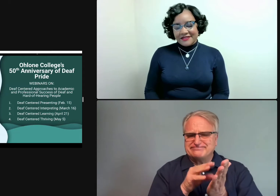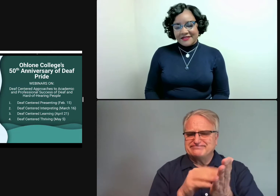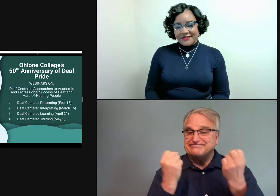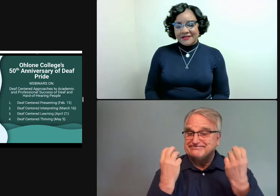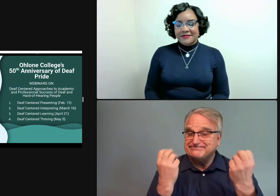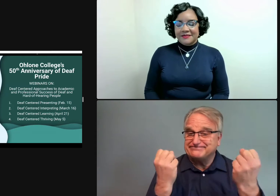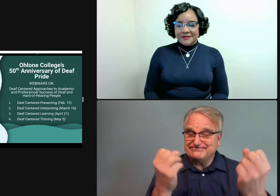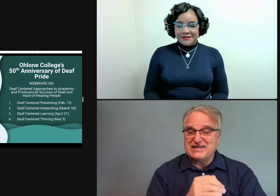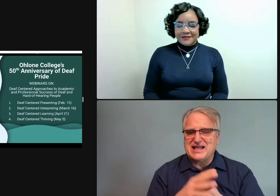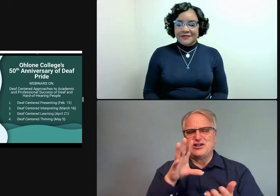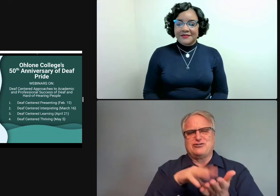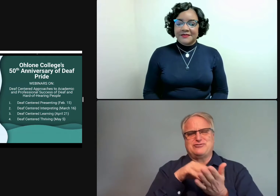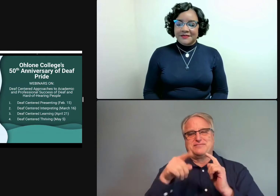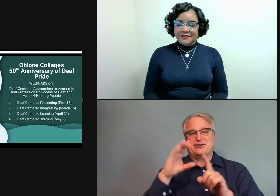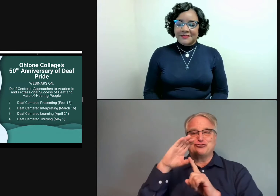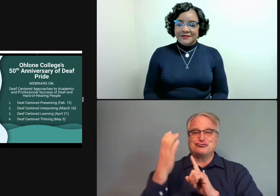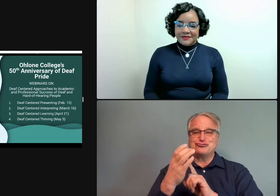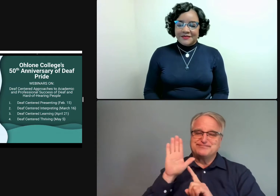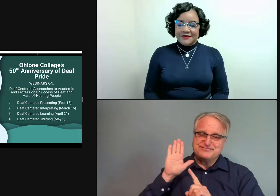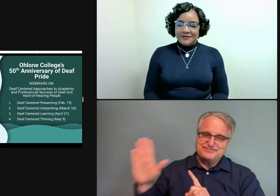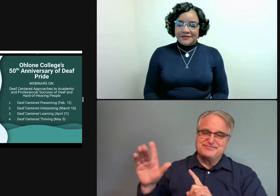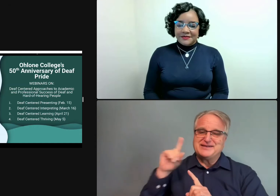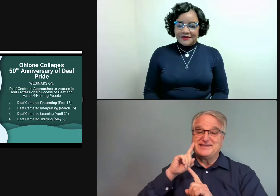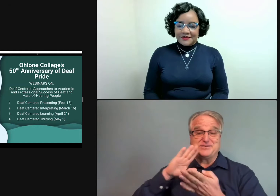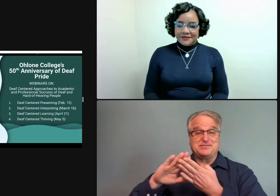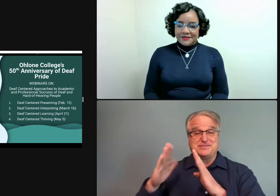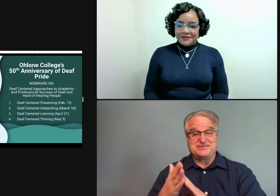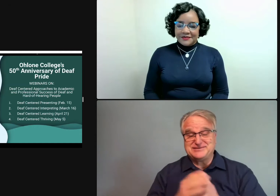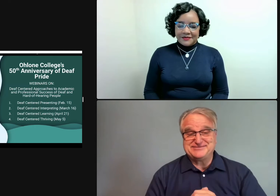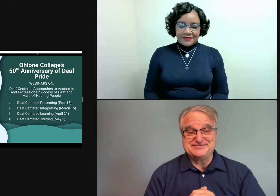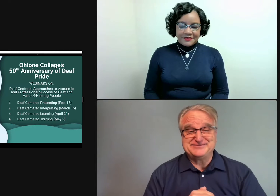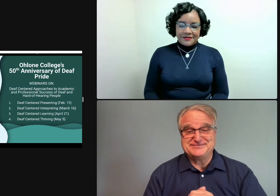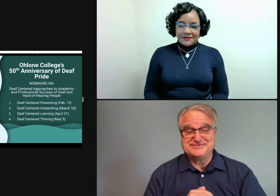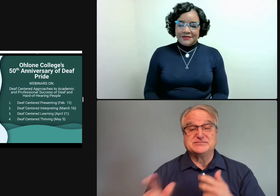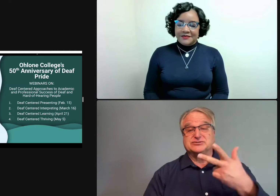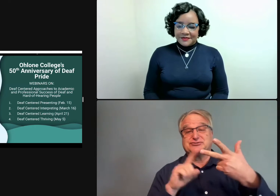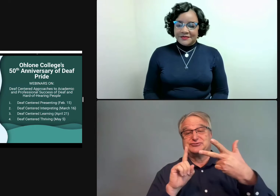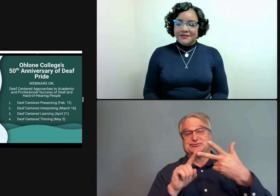This is for people who are interested in learning how to sign and also to learn in more depth about deaf culture